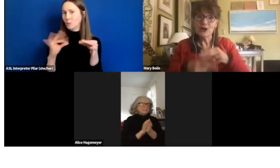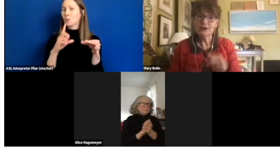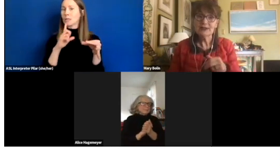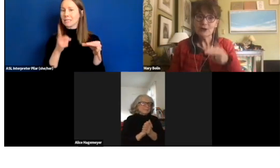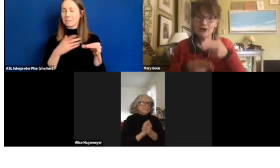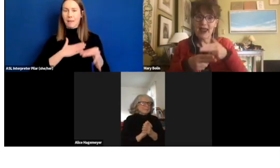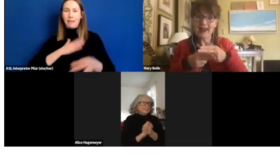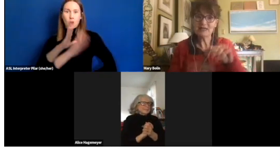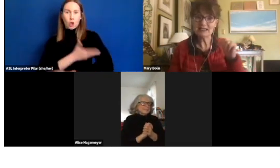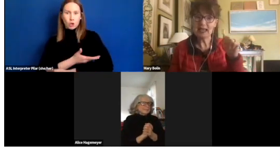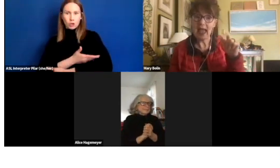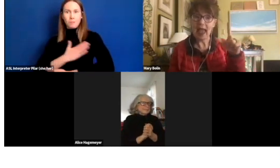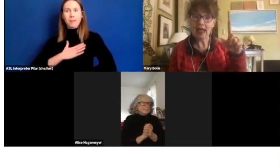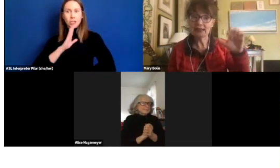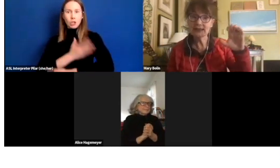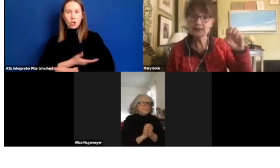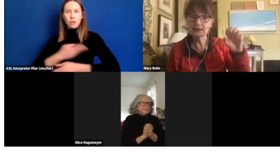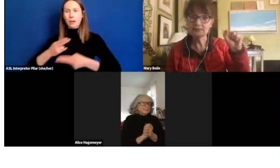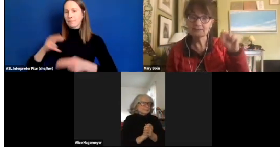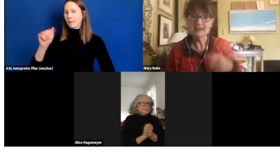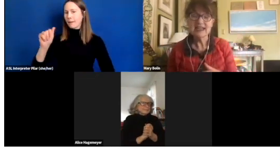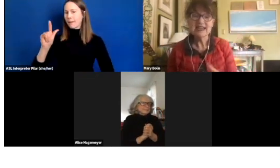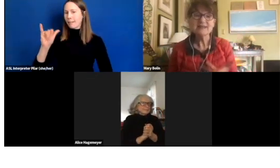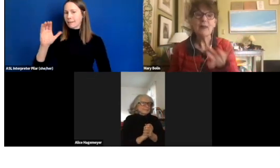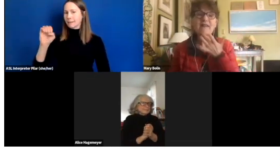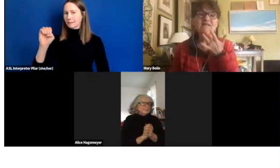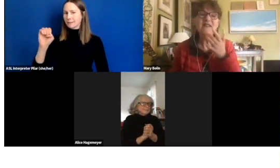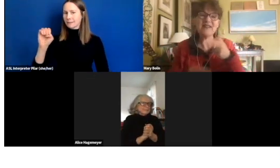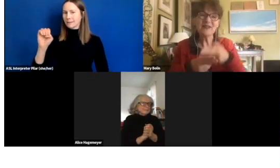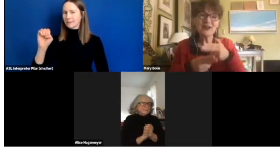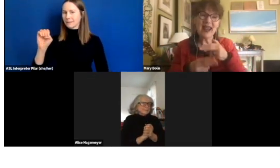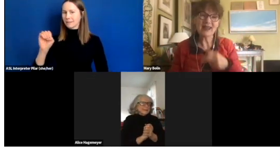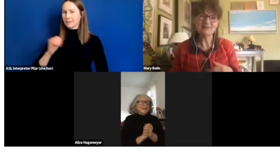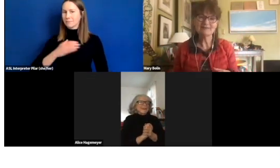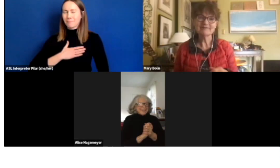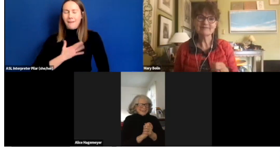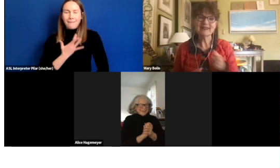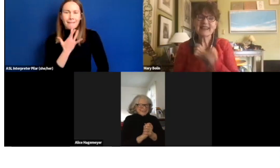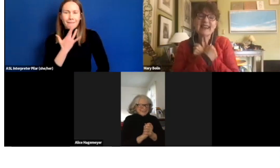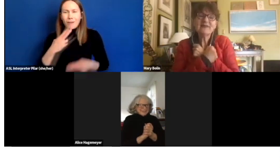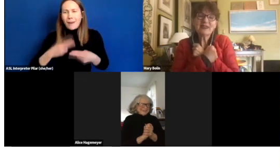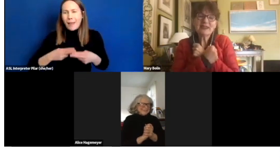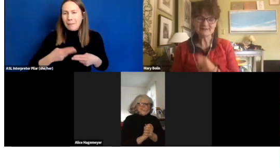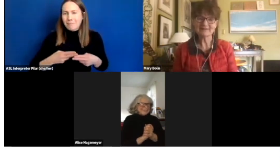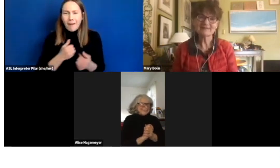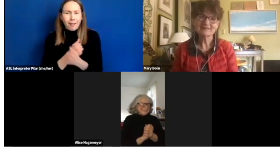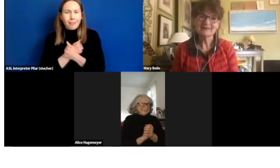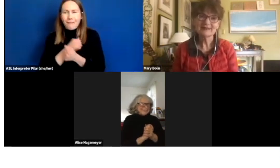her name is Alice, it's my favorite name. I love it.